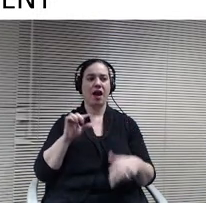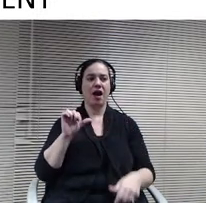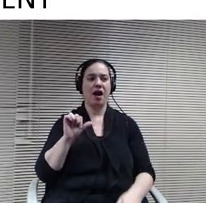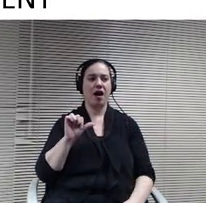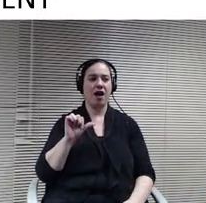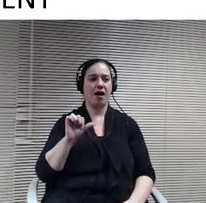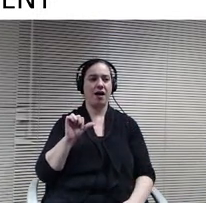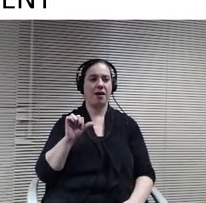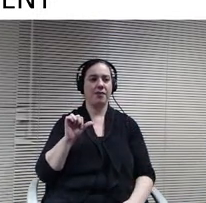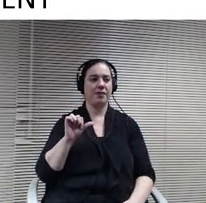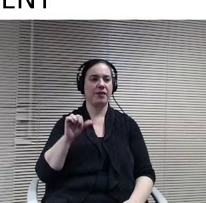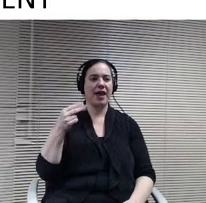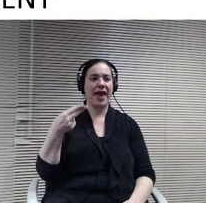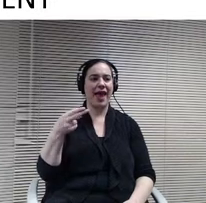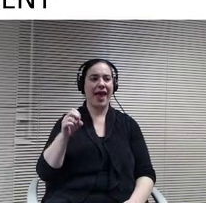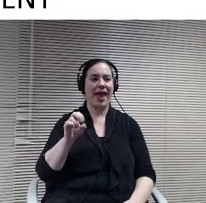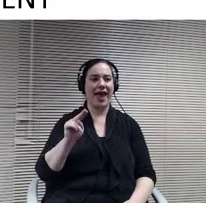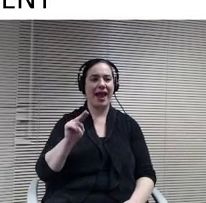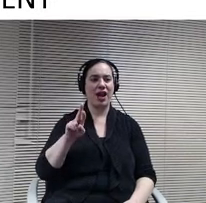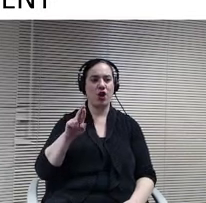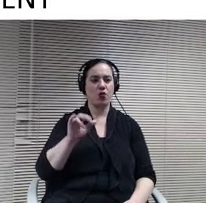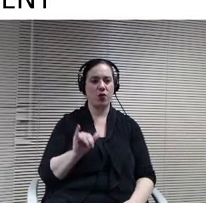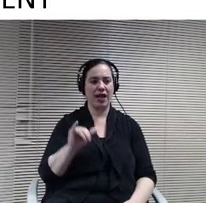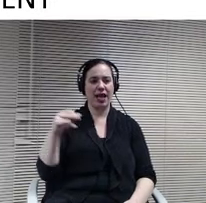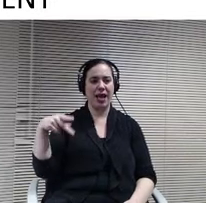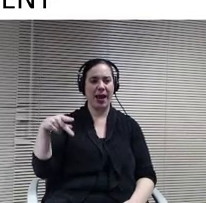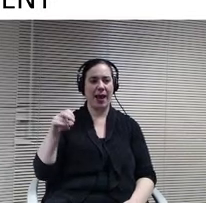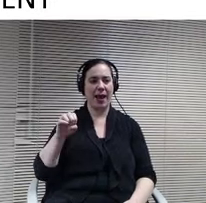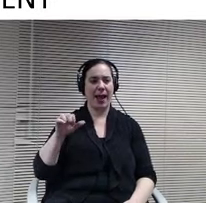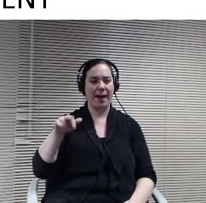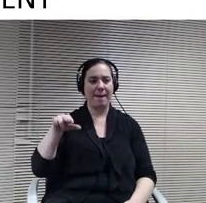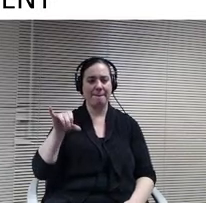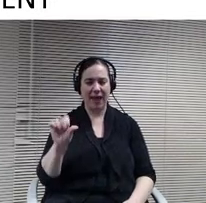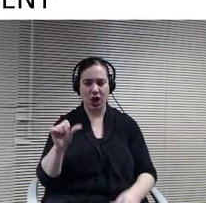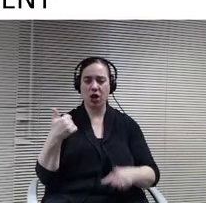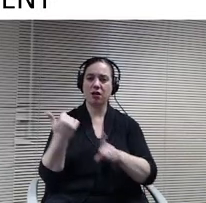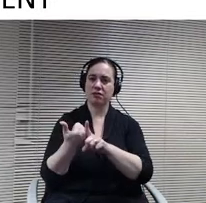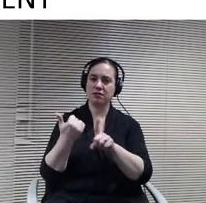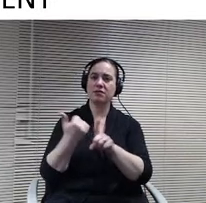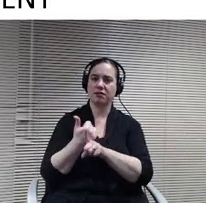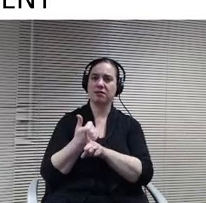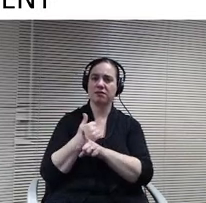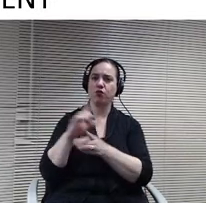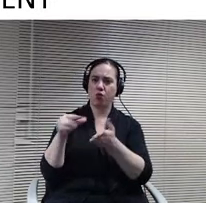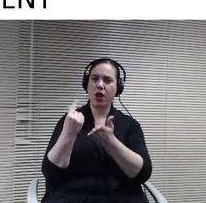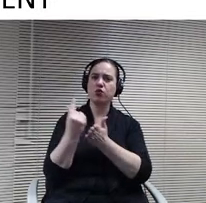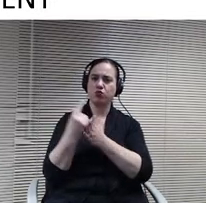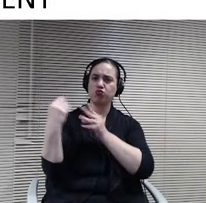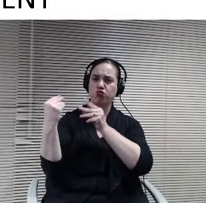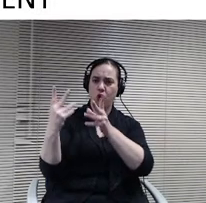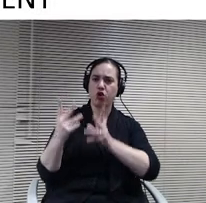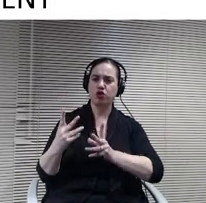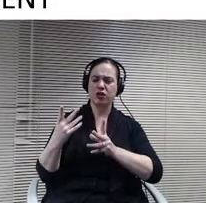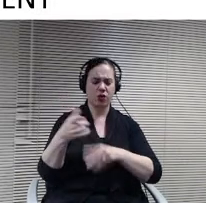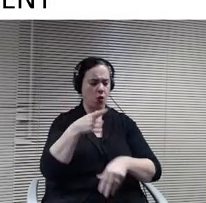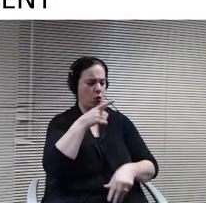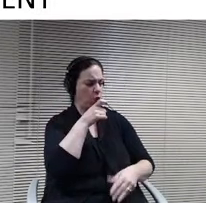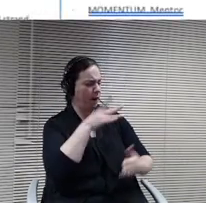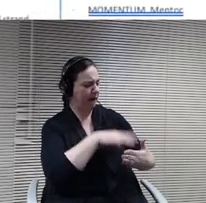So as we as people asking who's been guiding us along the way and development of the program and the needs, we really relied on the Advisory Board.